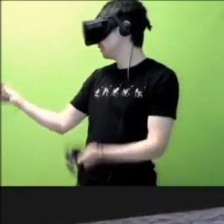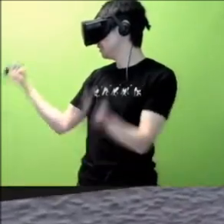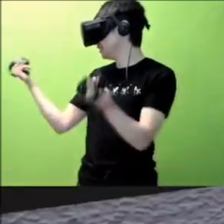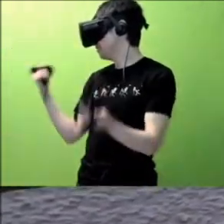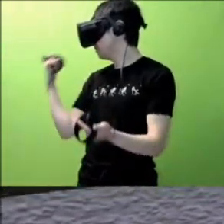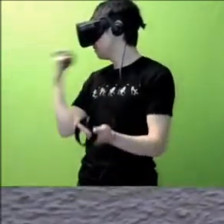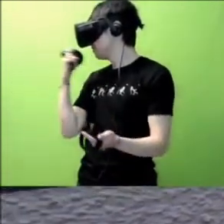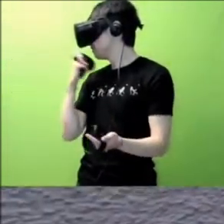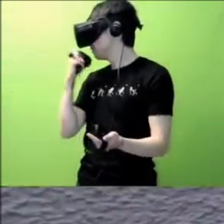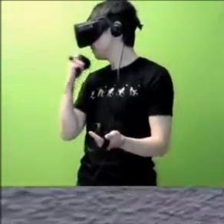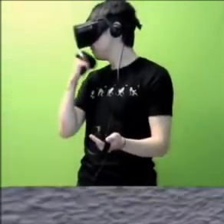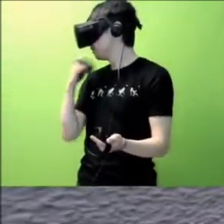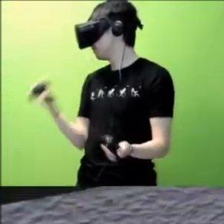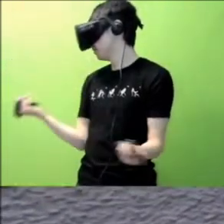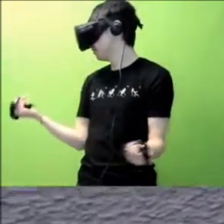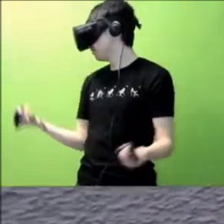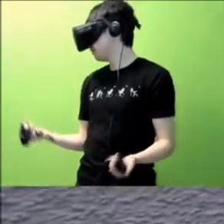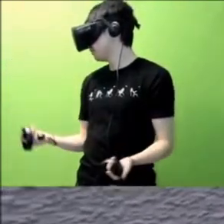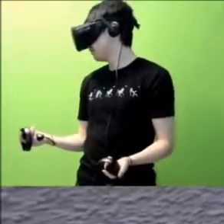Mistake